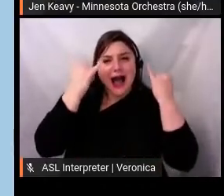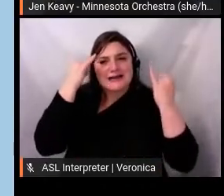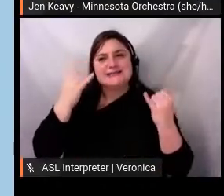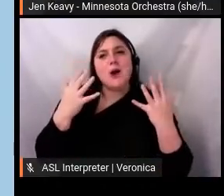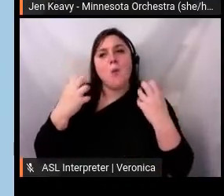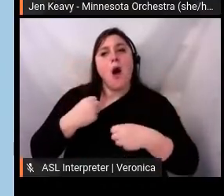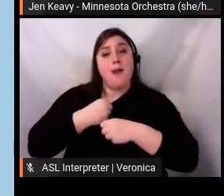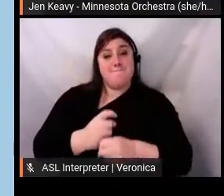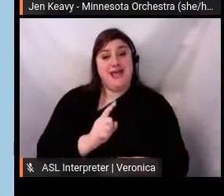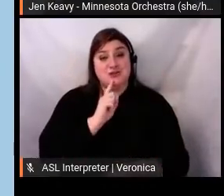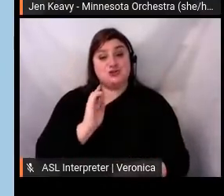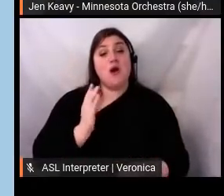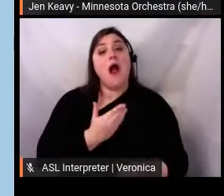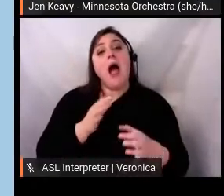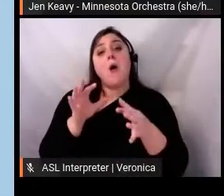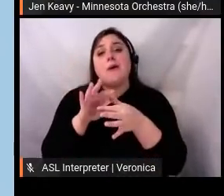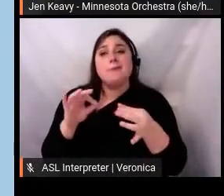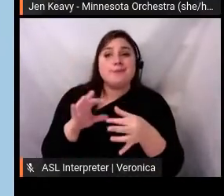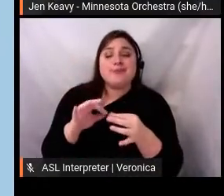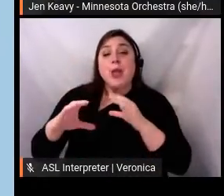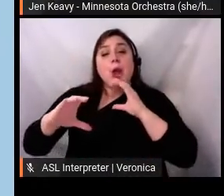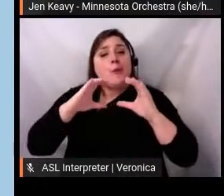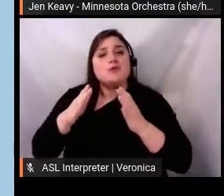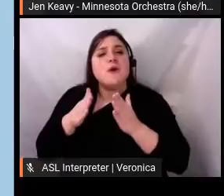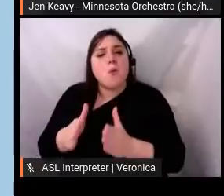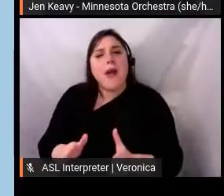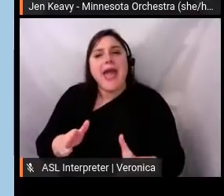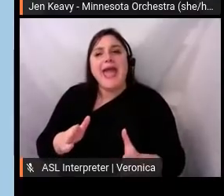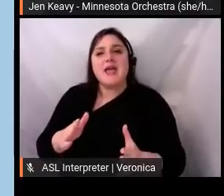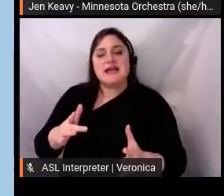not scarcity. And that theme has carried through with everything we've